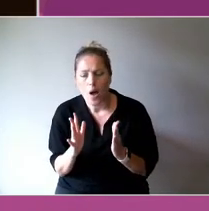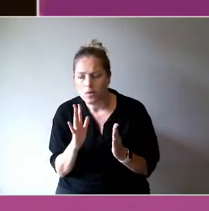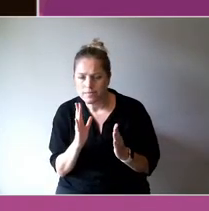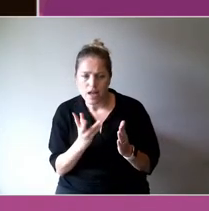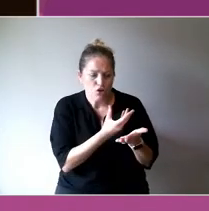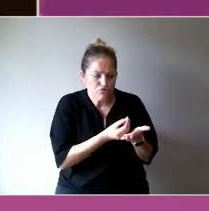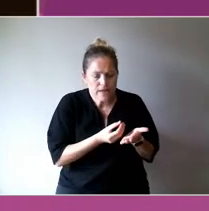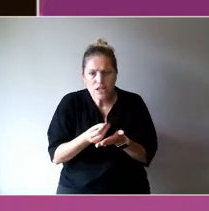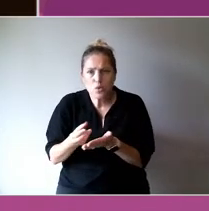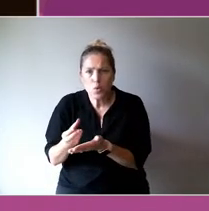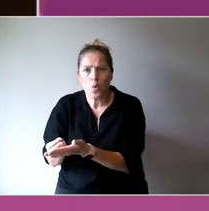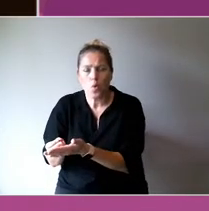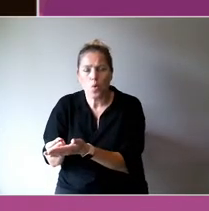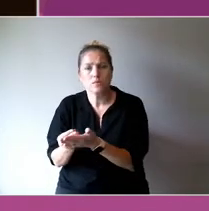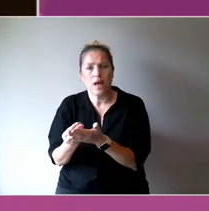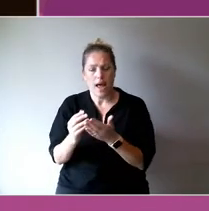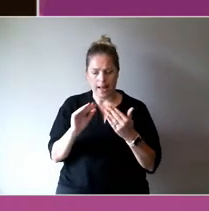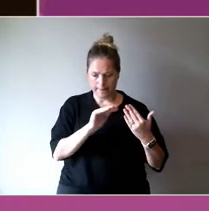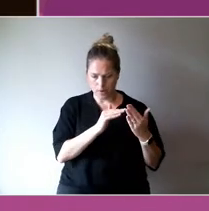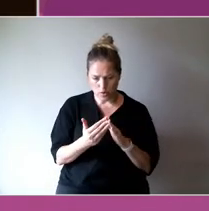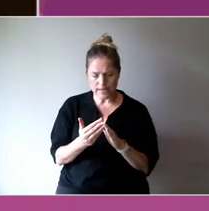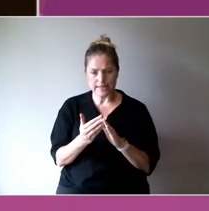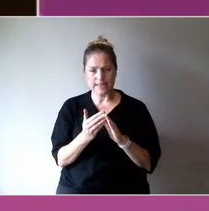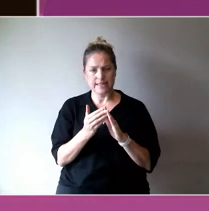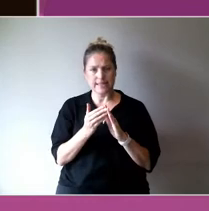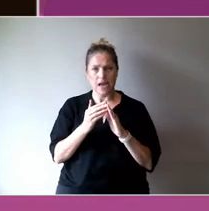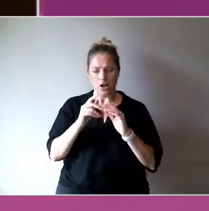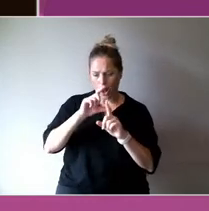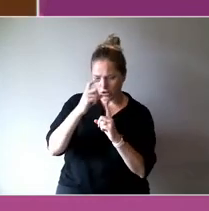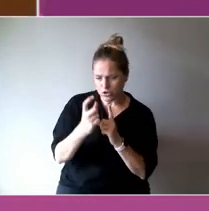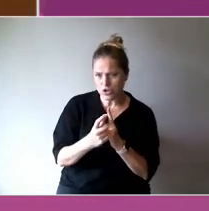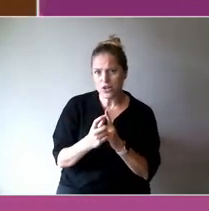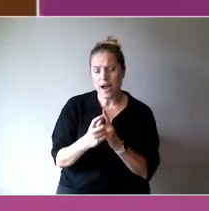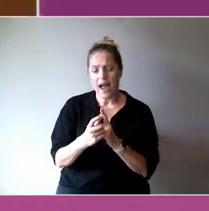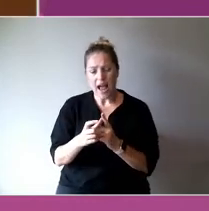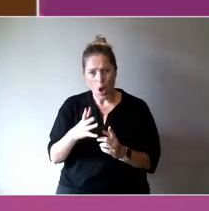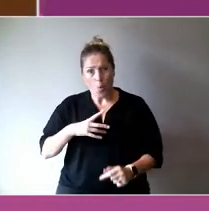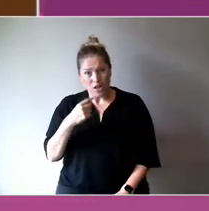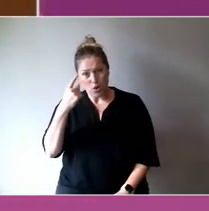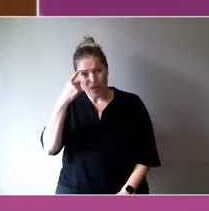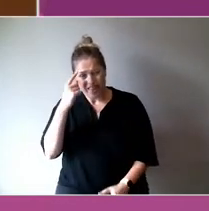And a cultural issue. And we need to think about the people who are telling us we haven't got it right.